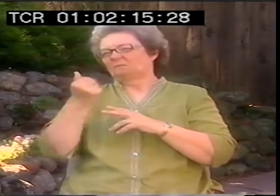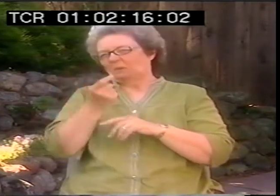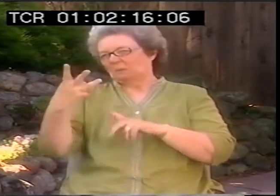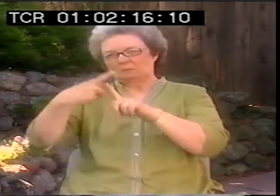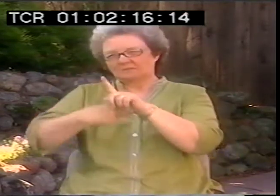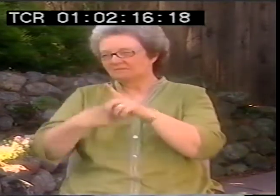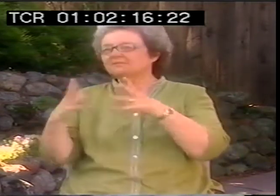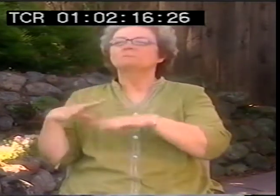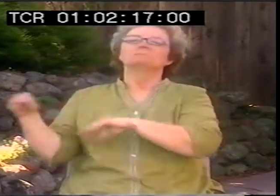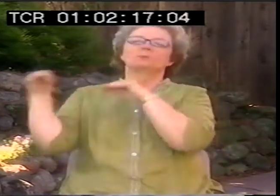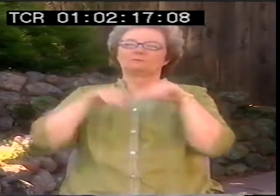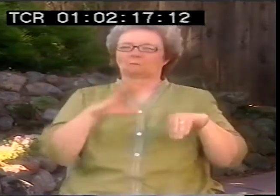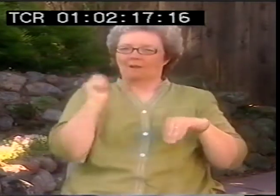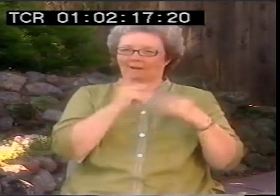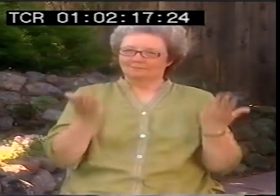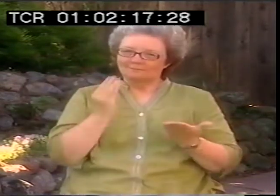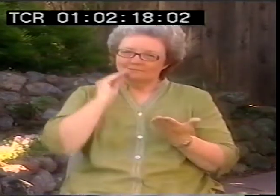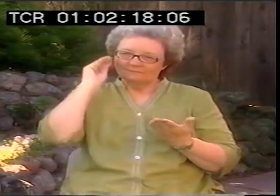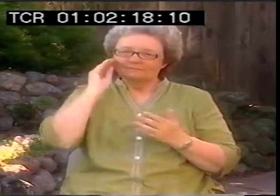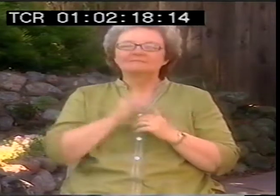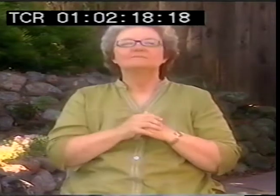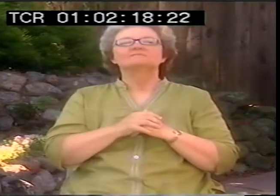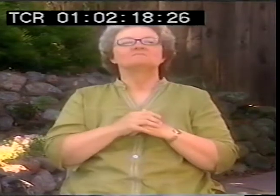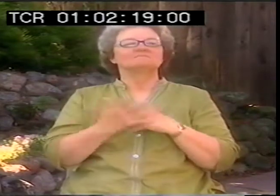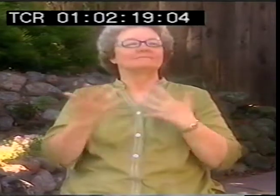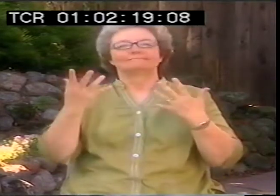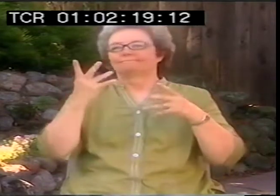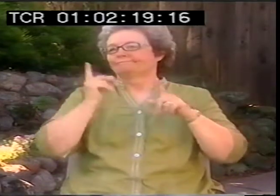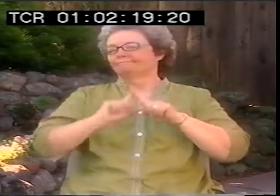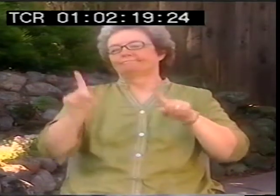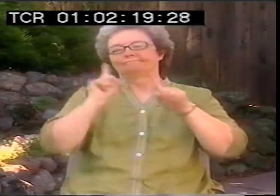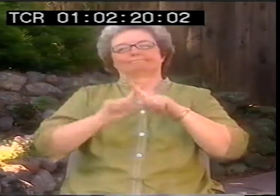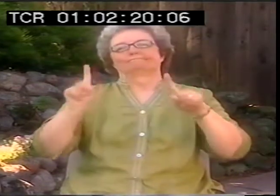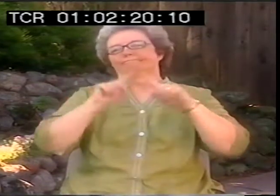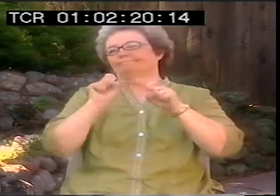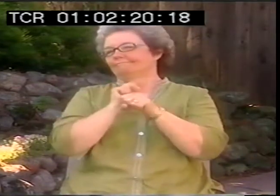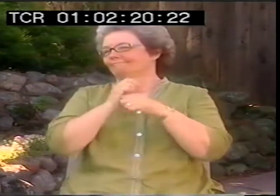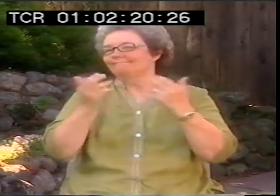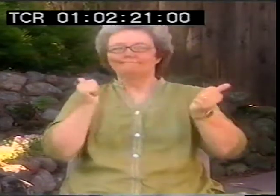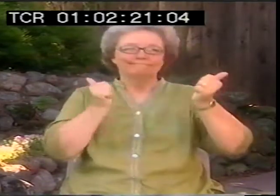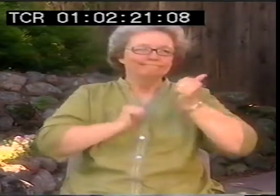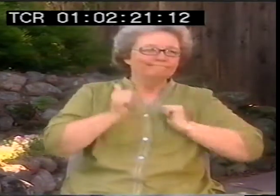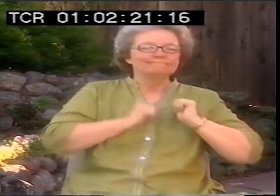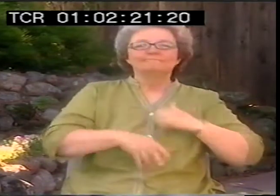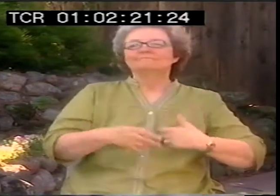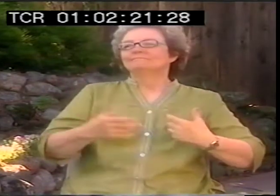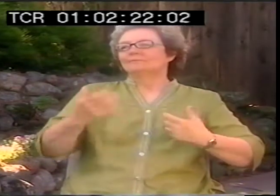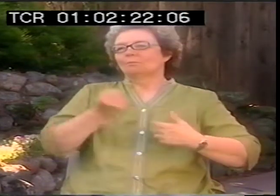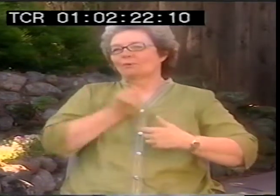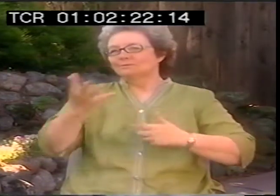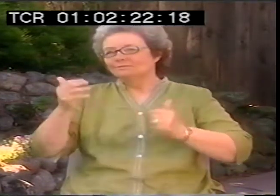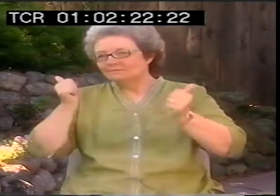I was just there for a few months and then I came back here, back to my home, where I've had a lot of different sorts of jobs. I've performed.